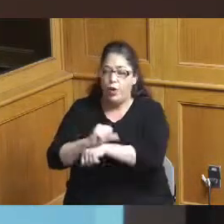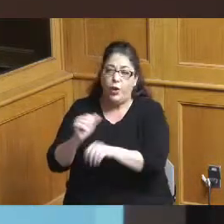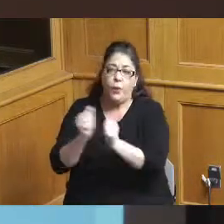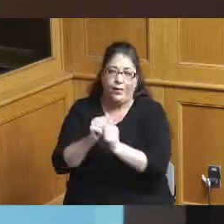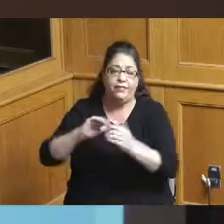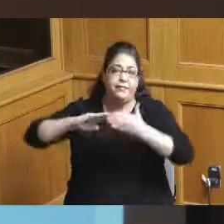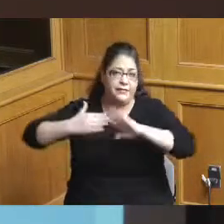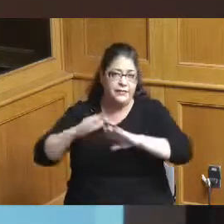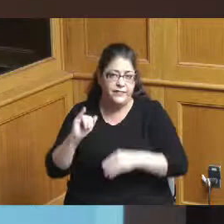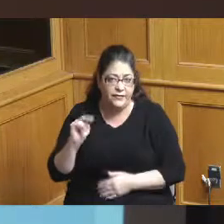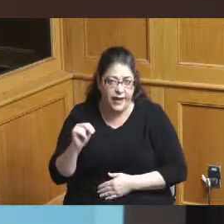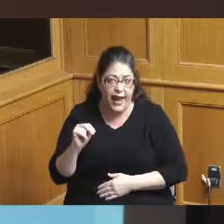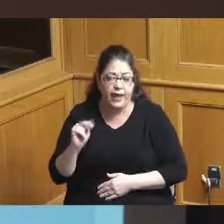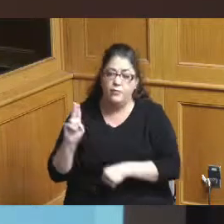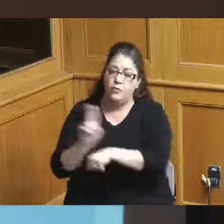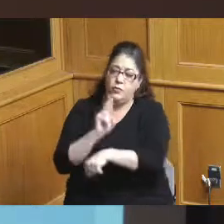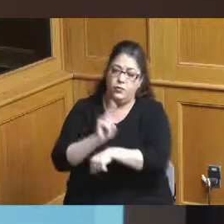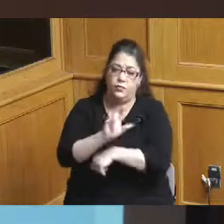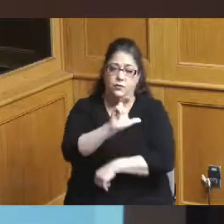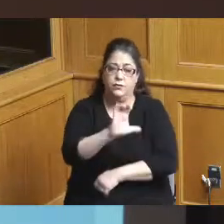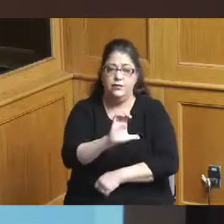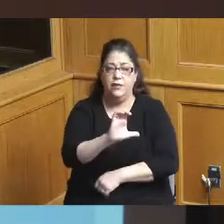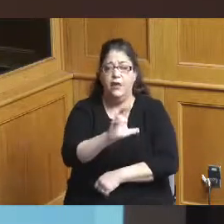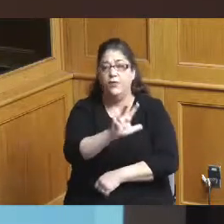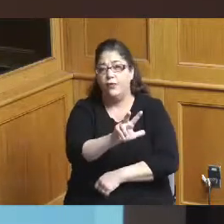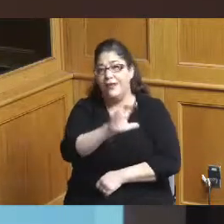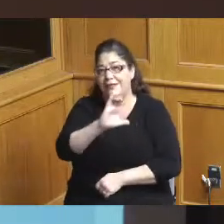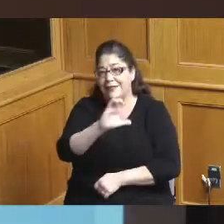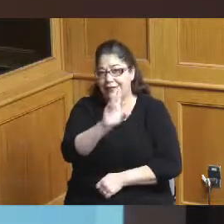and the idea is to leverage 3CDC's experience with place making in the urban core